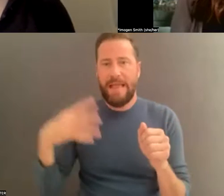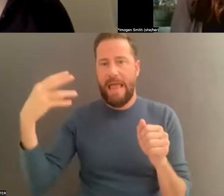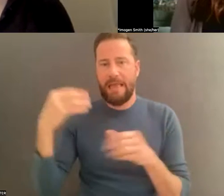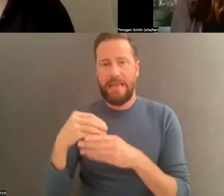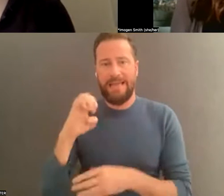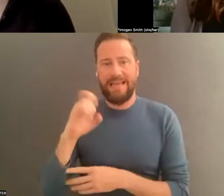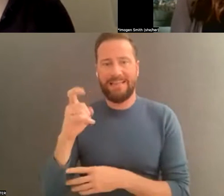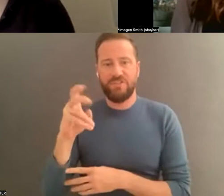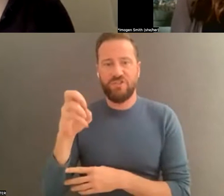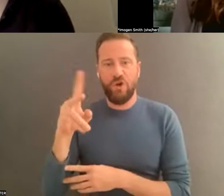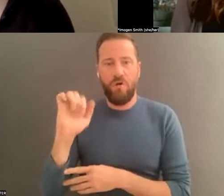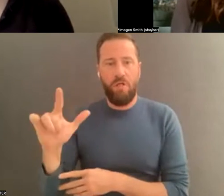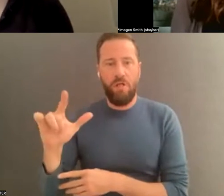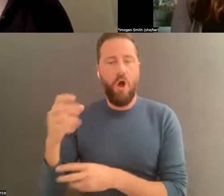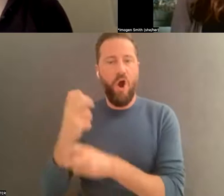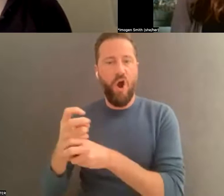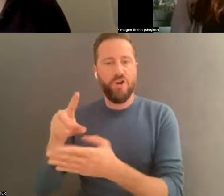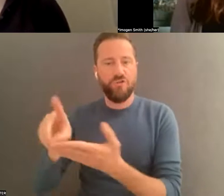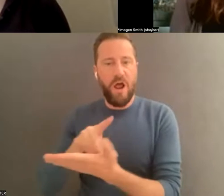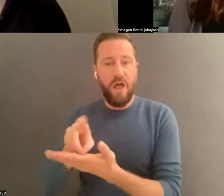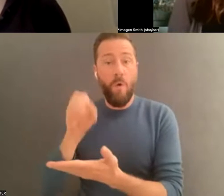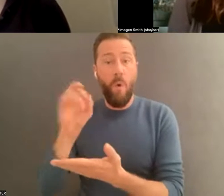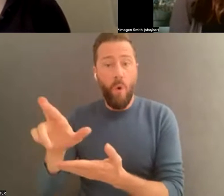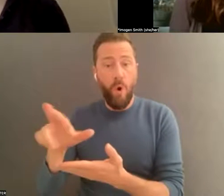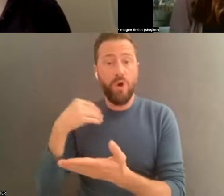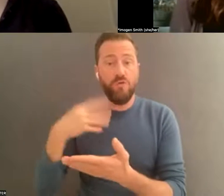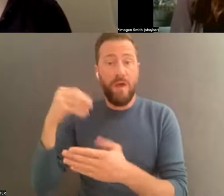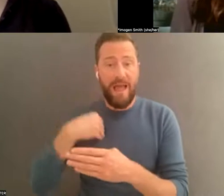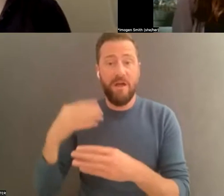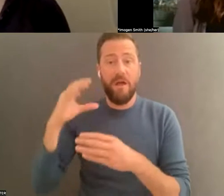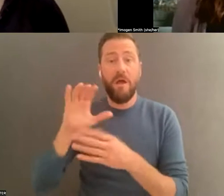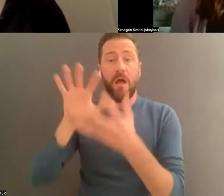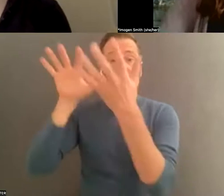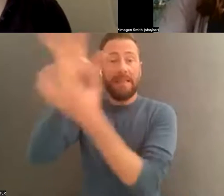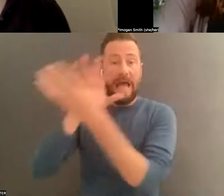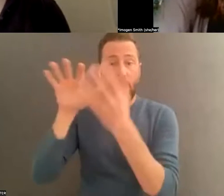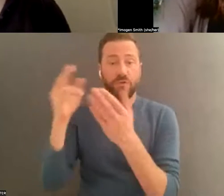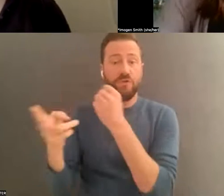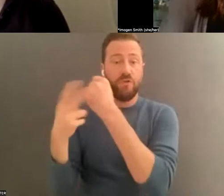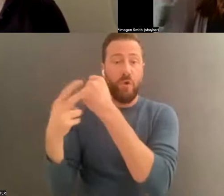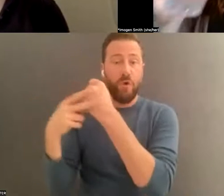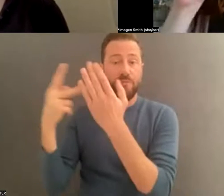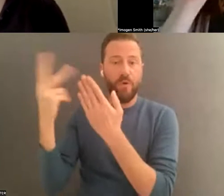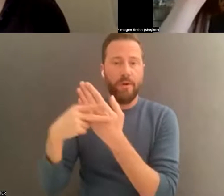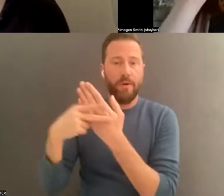hard drive or a cloud storage platform, something like a Google Drive, Dropbox